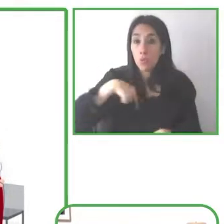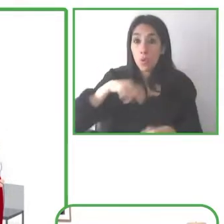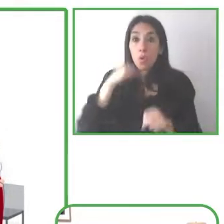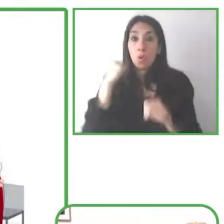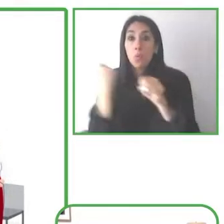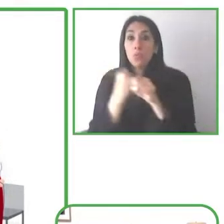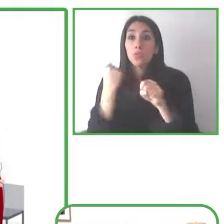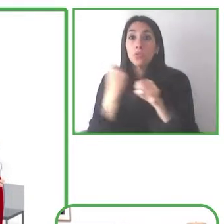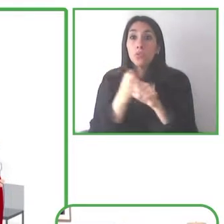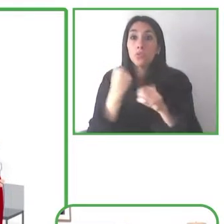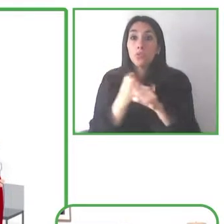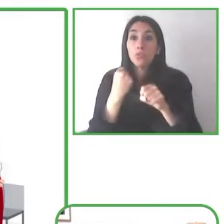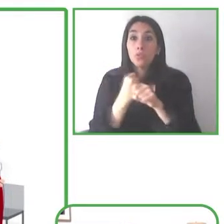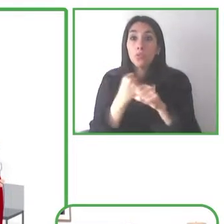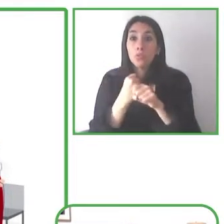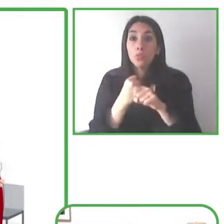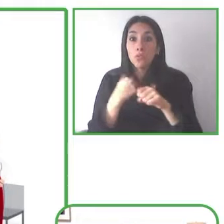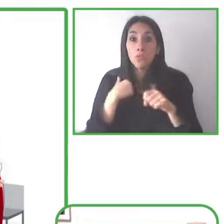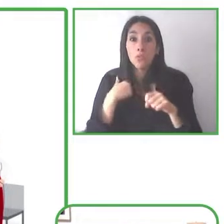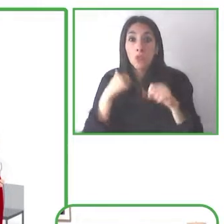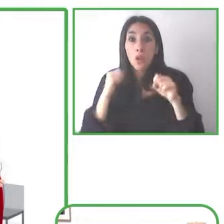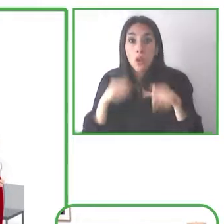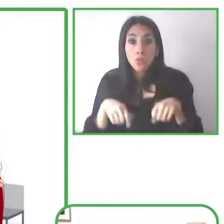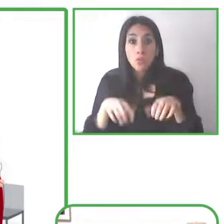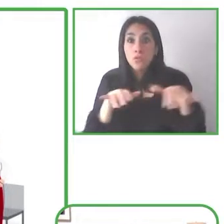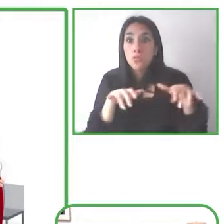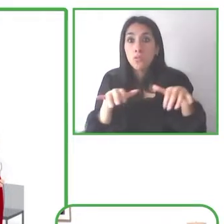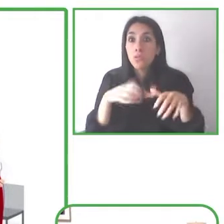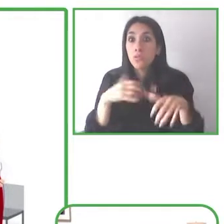our products and developing and training and researching